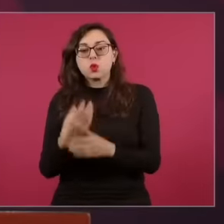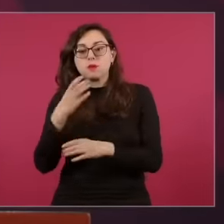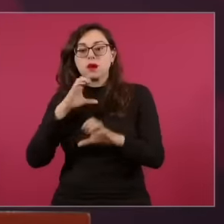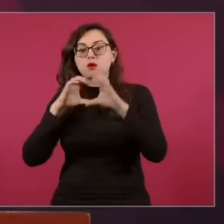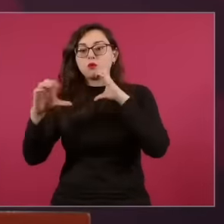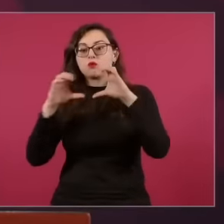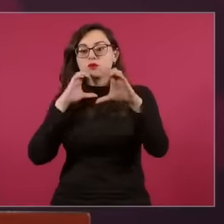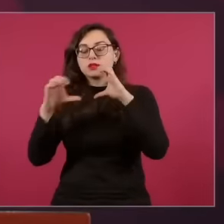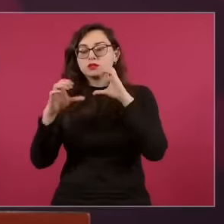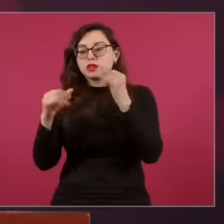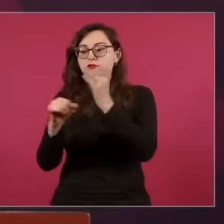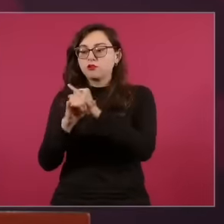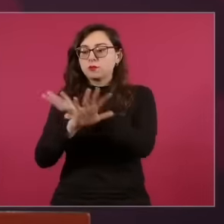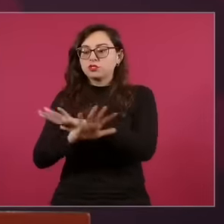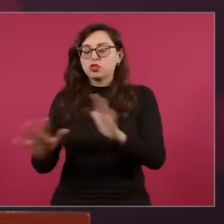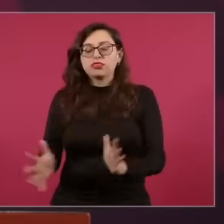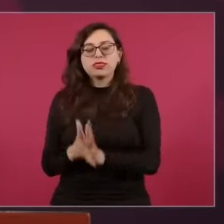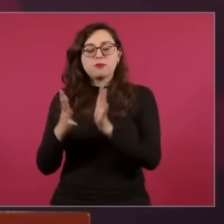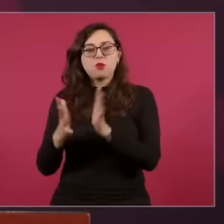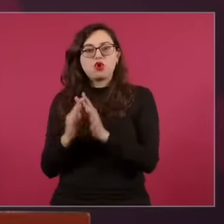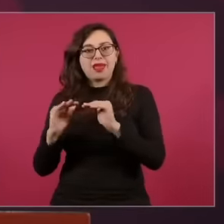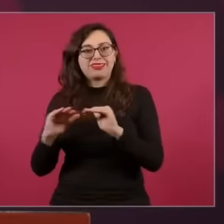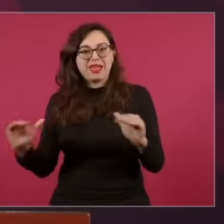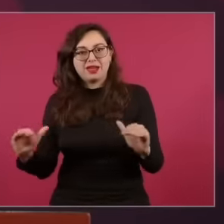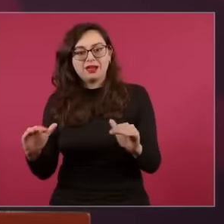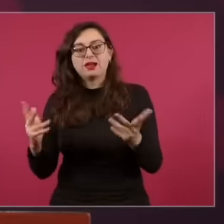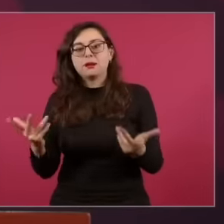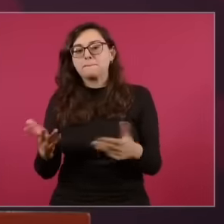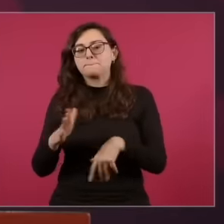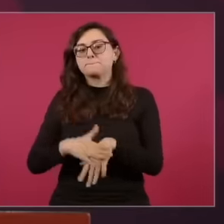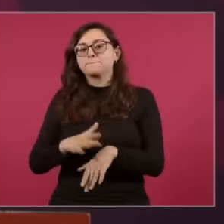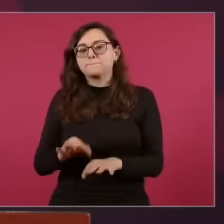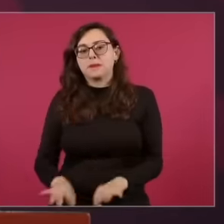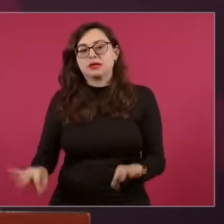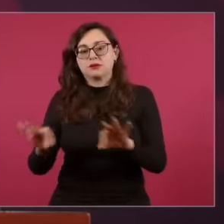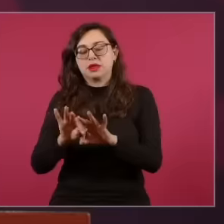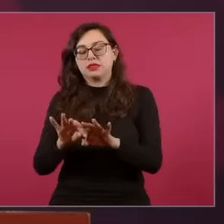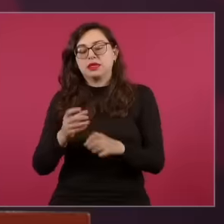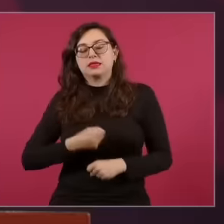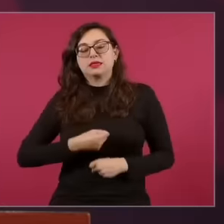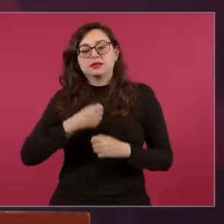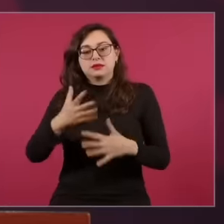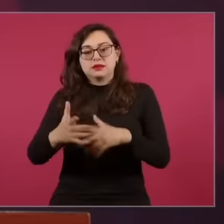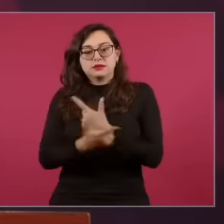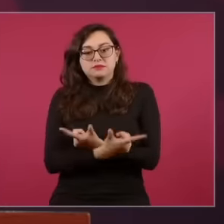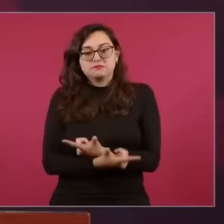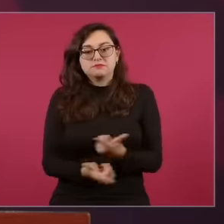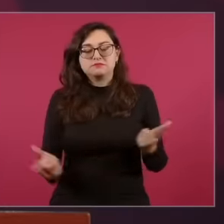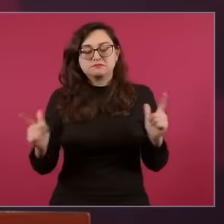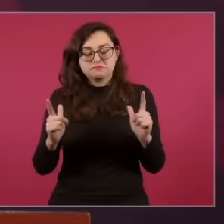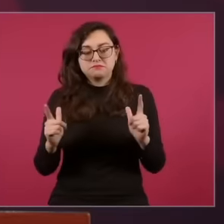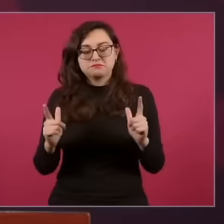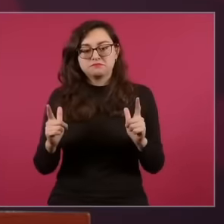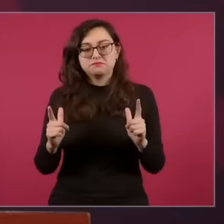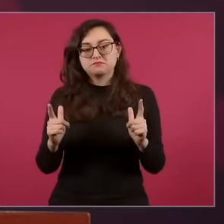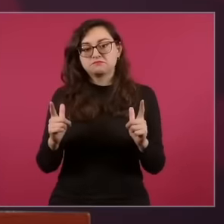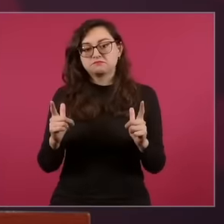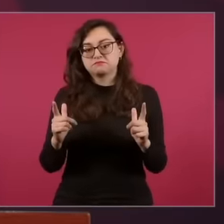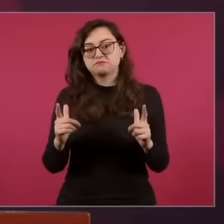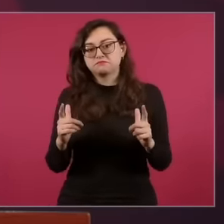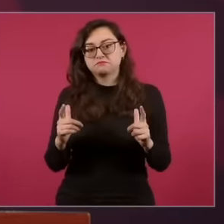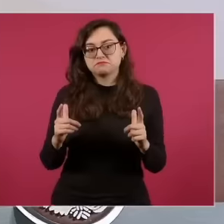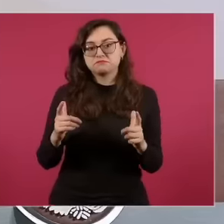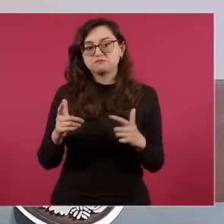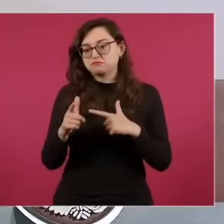of information and above all the right to freedom of expression are something permanent and